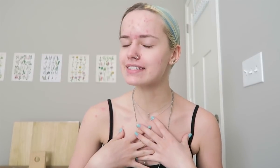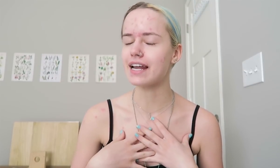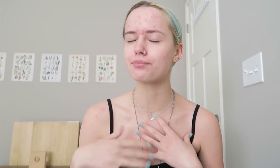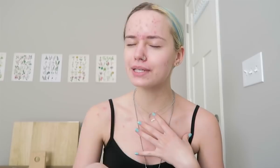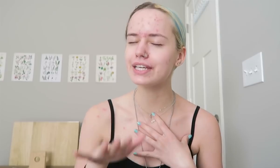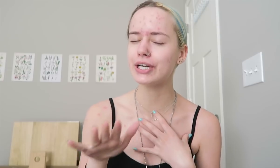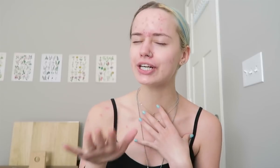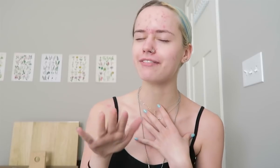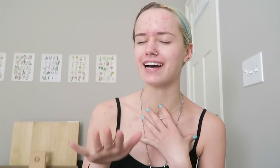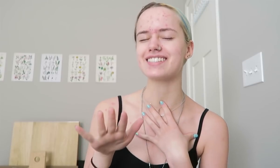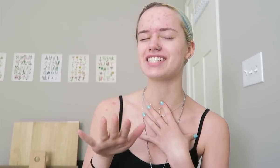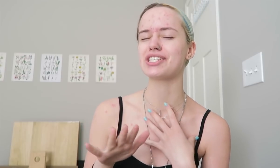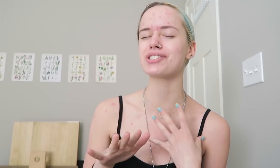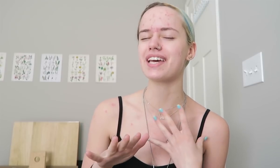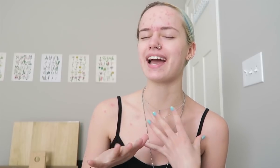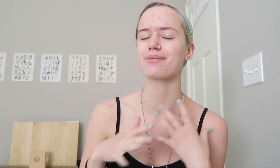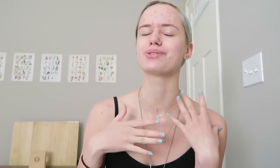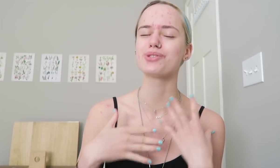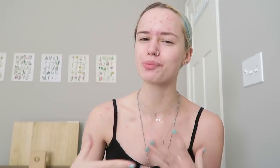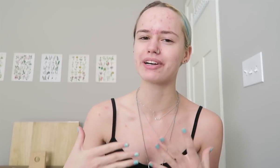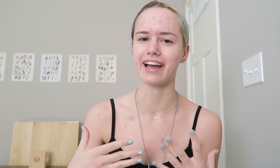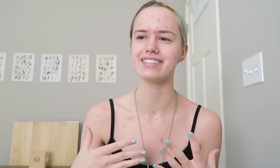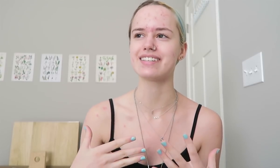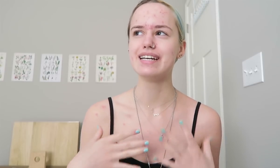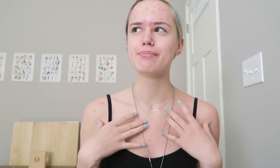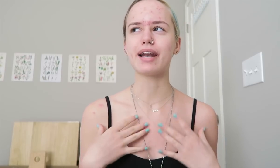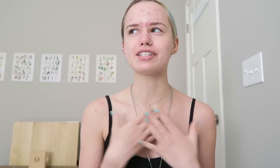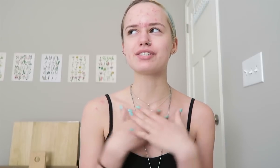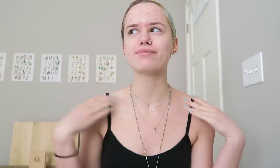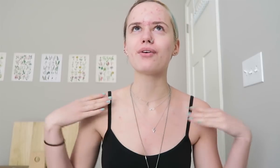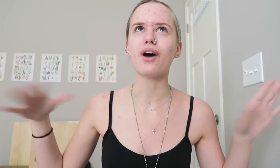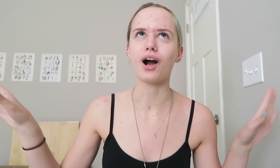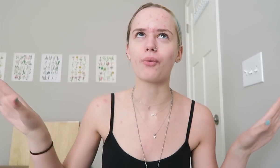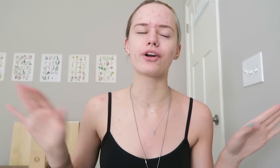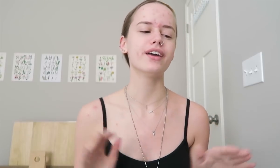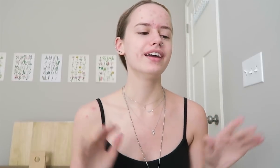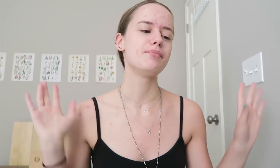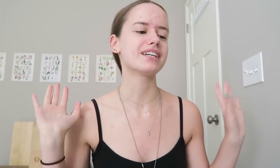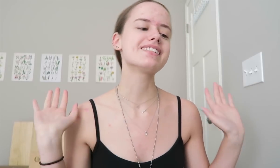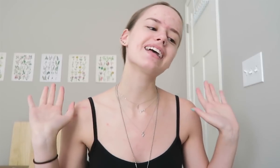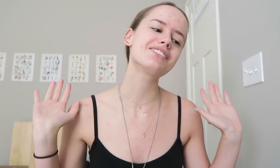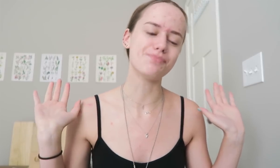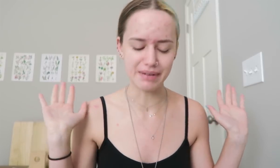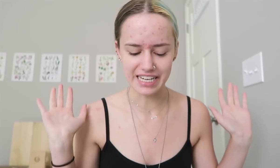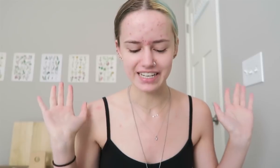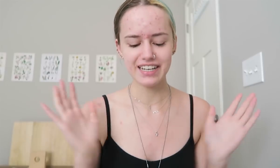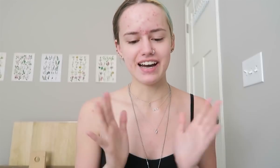I really could have asked. The teachers I had were super nice. But I just felt awkward, because that's me.